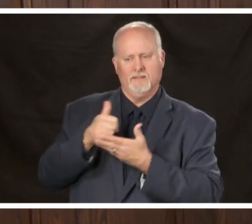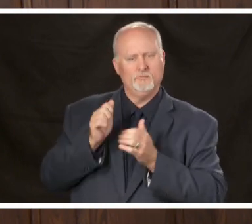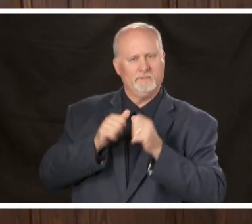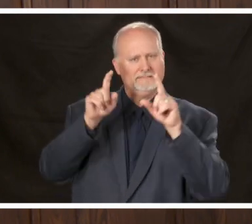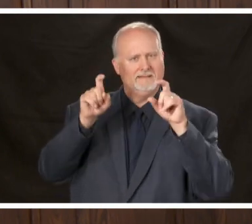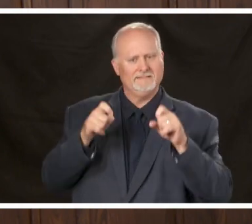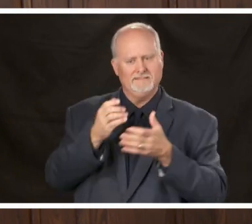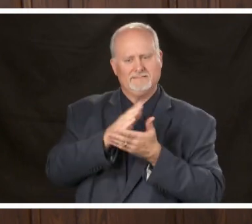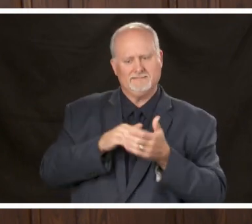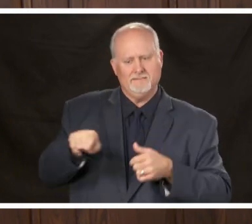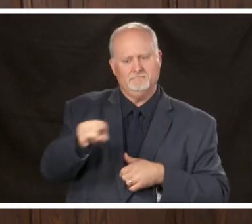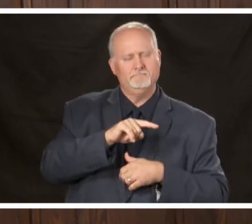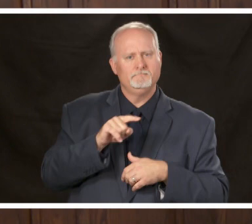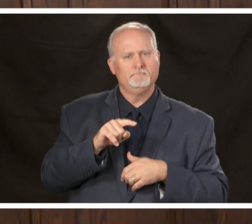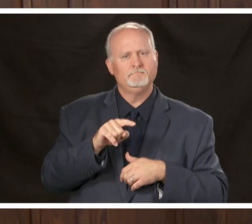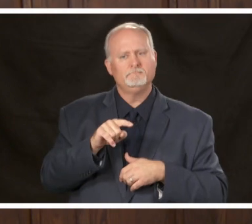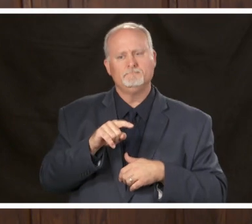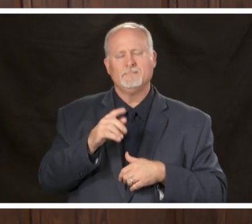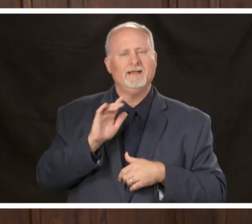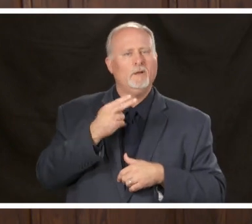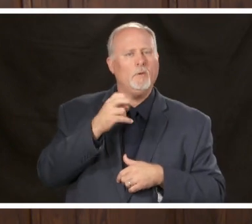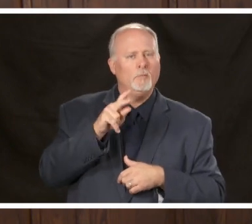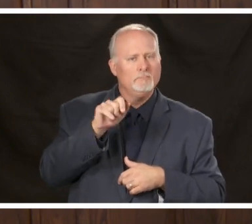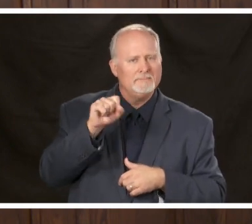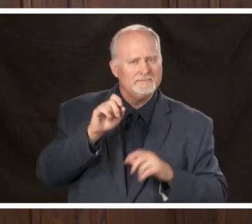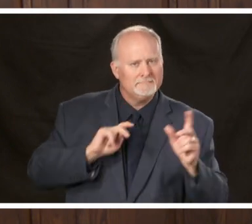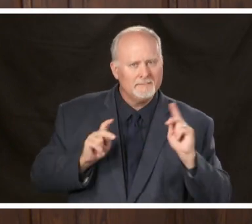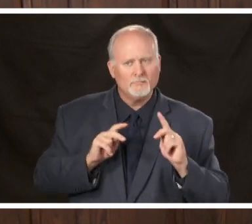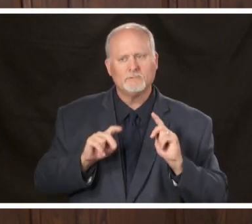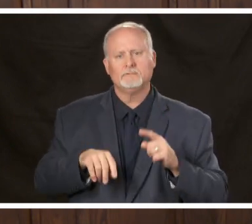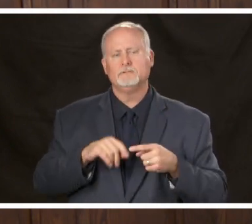congregate populations like our homeless population and some of the folks that